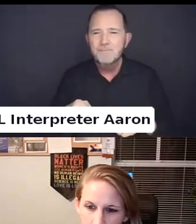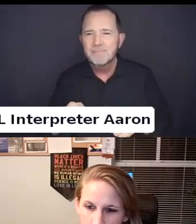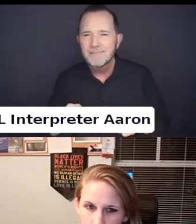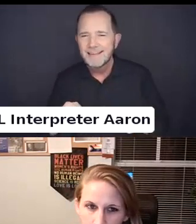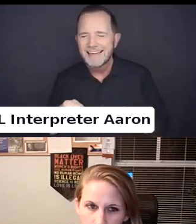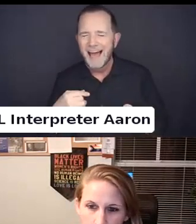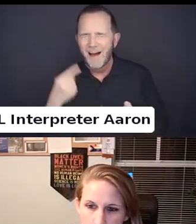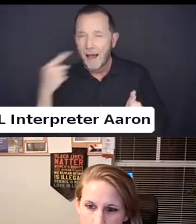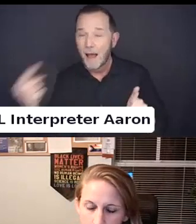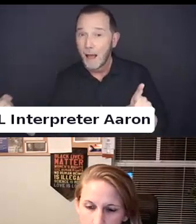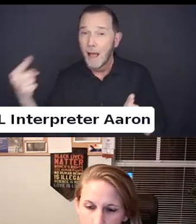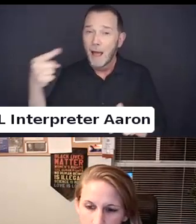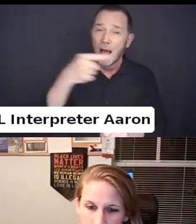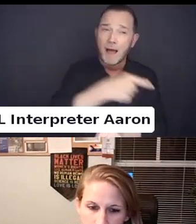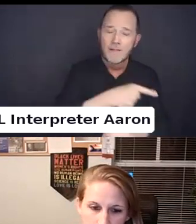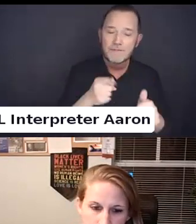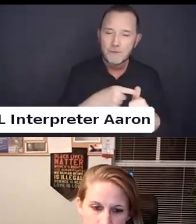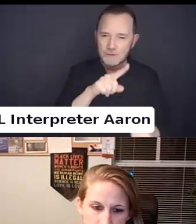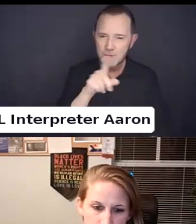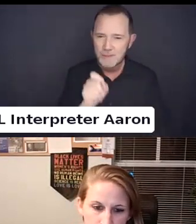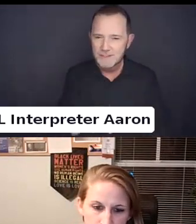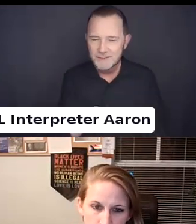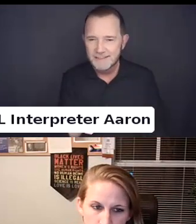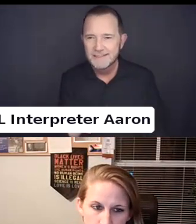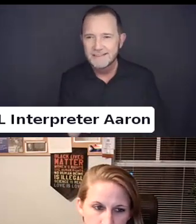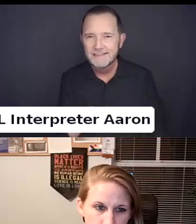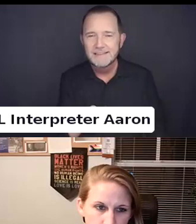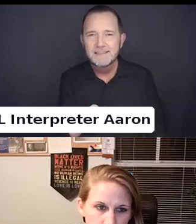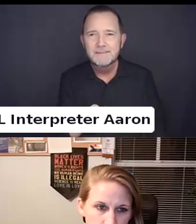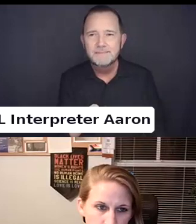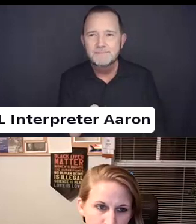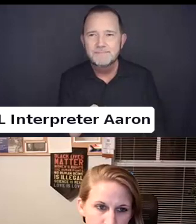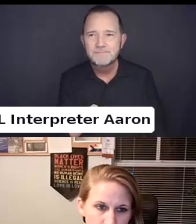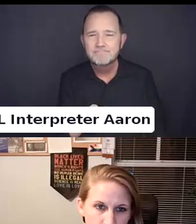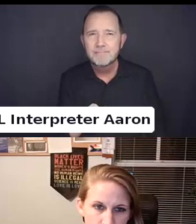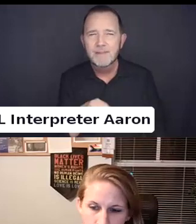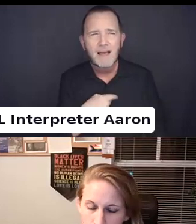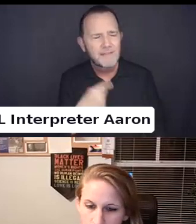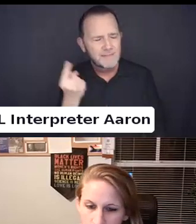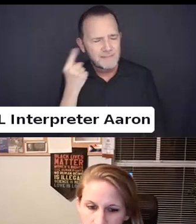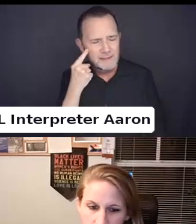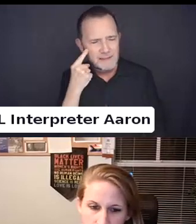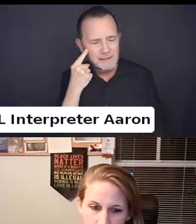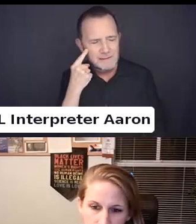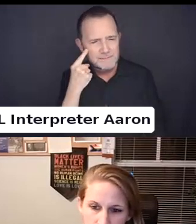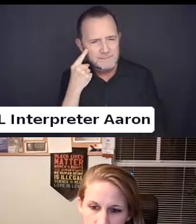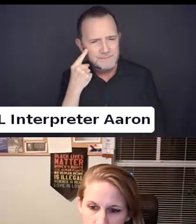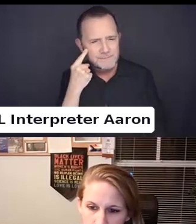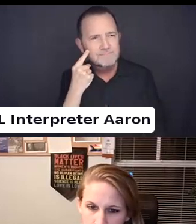I think that laws. I was a politician too.